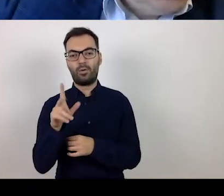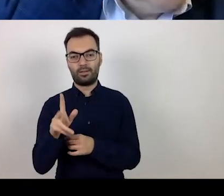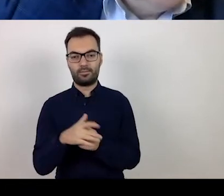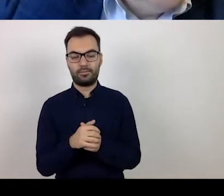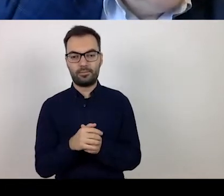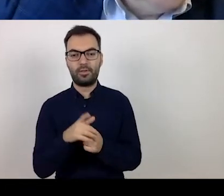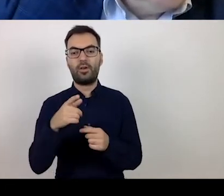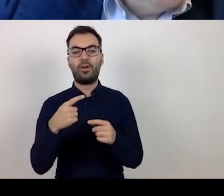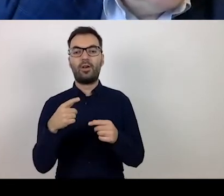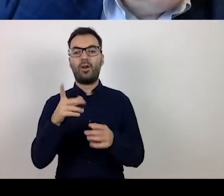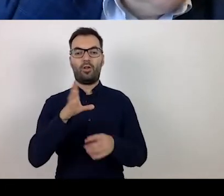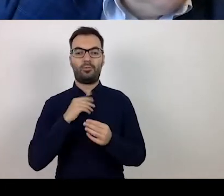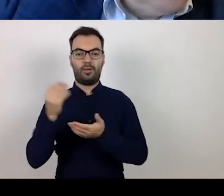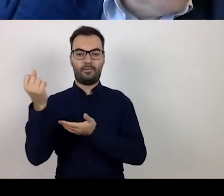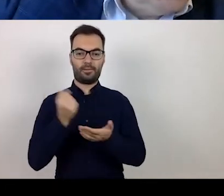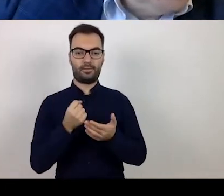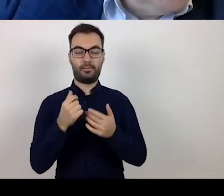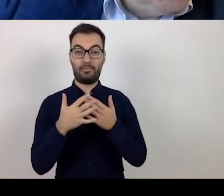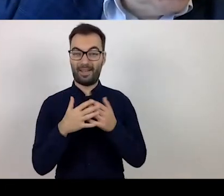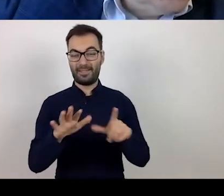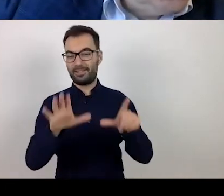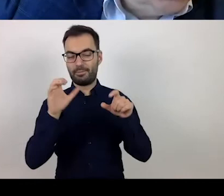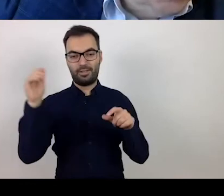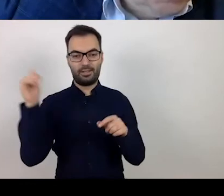received funding, almost 700 thousand zlotys.